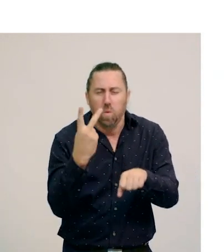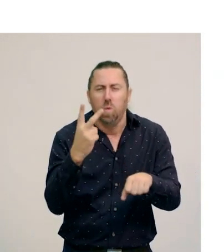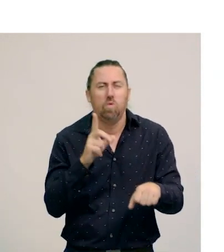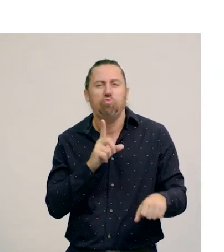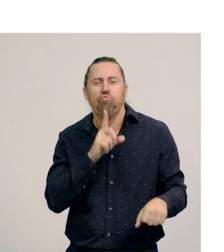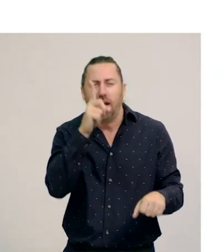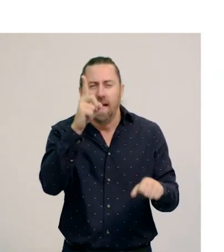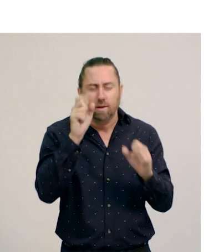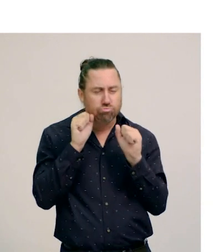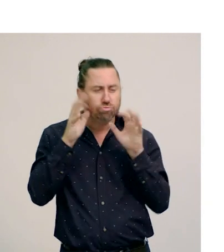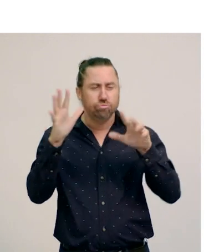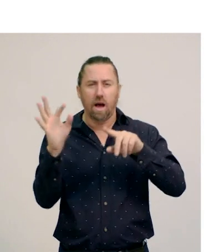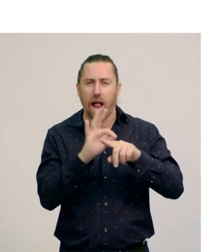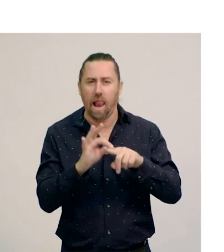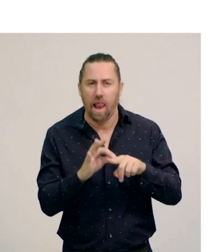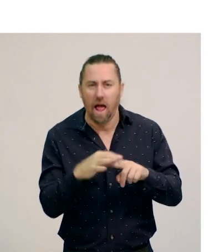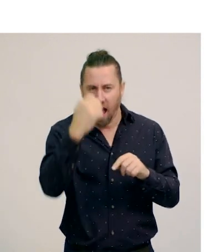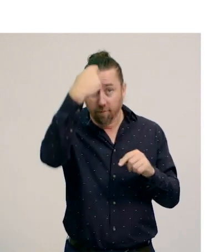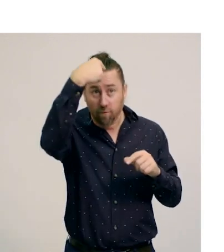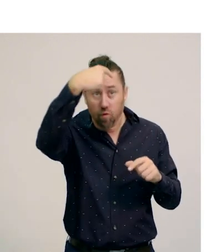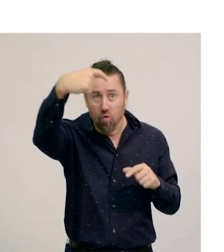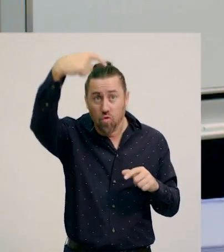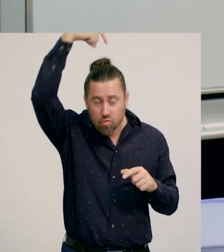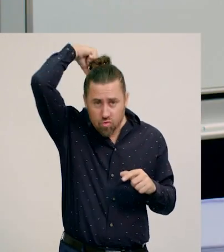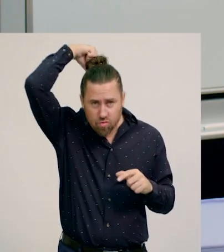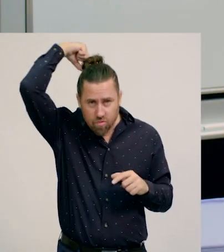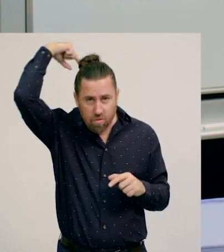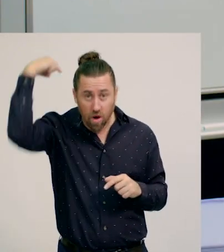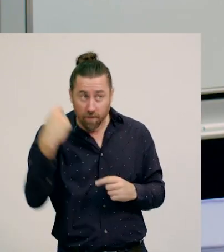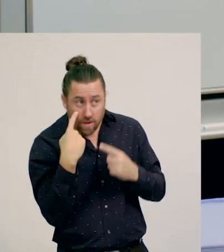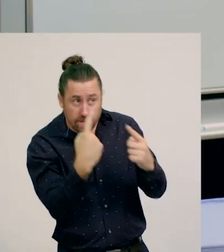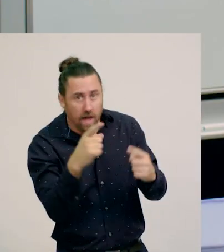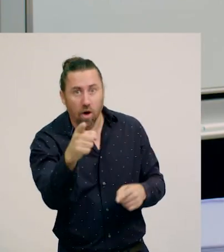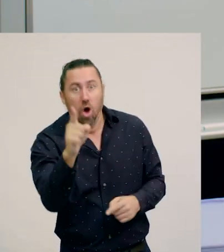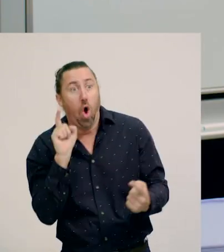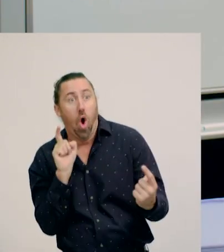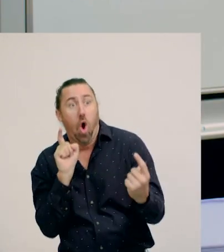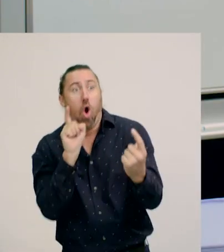and they also have a casque or helmet on their head. But remember to stay far away from a cassowary.